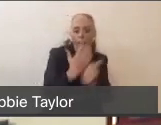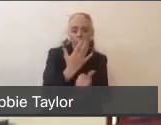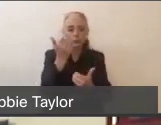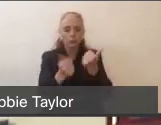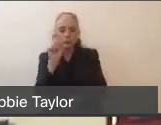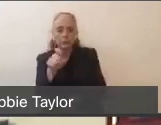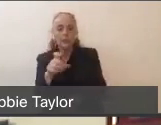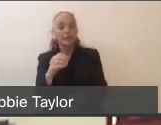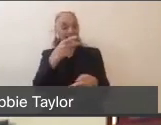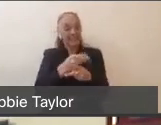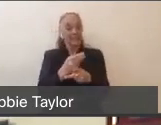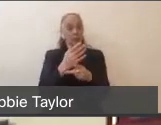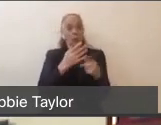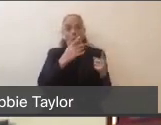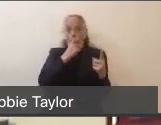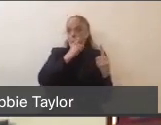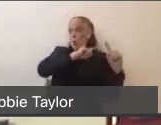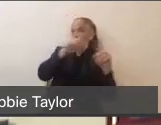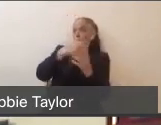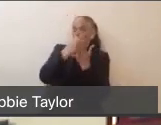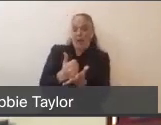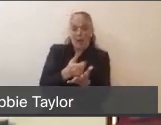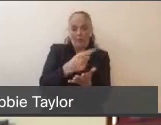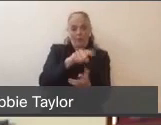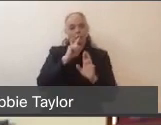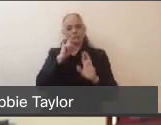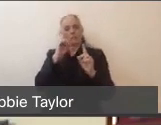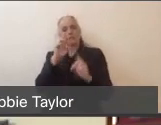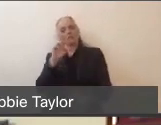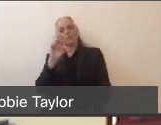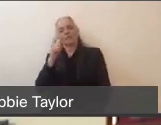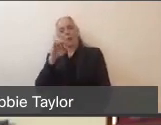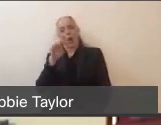and if we keep our responders safe, that allows us to keep the patients in the back of the ambulance safe.